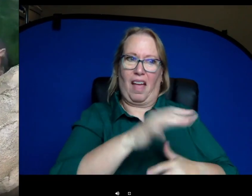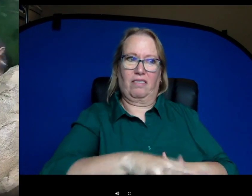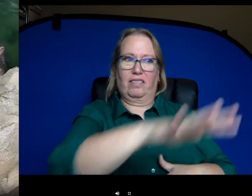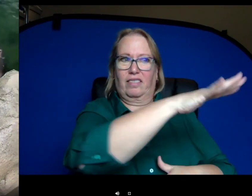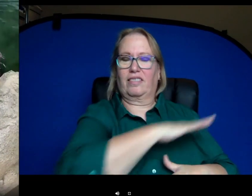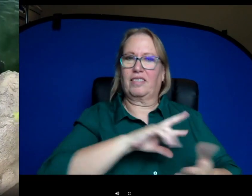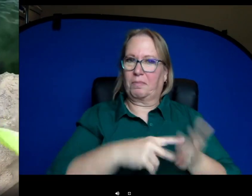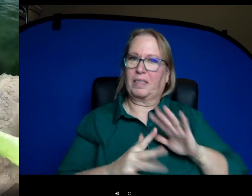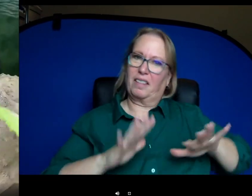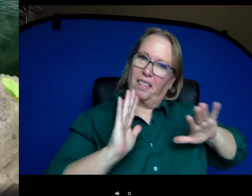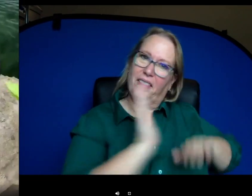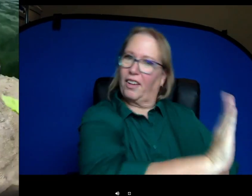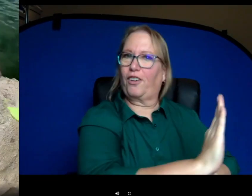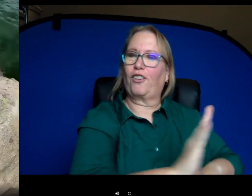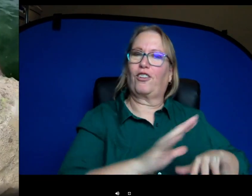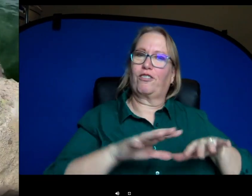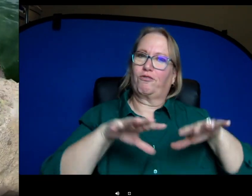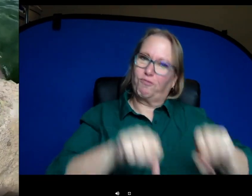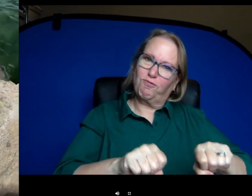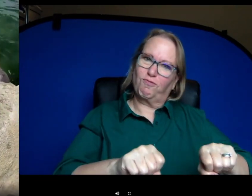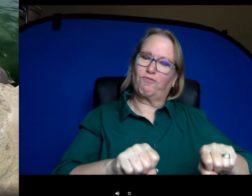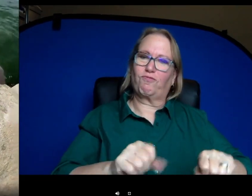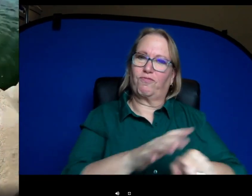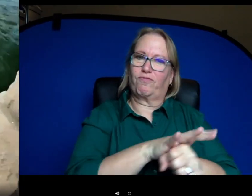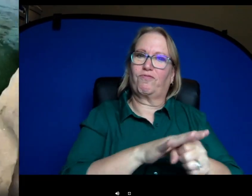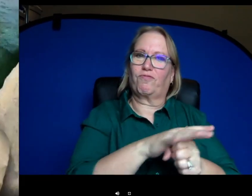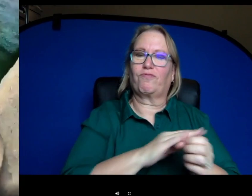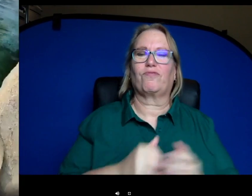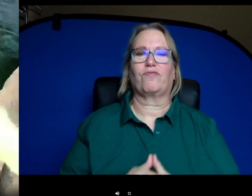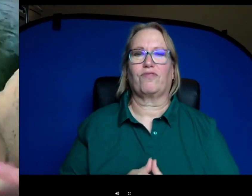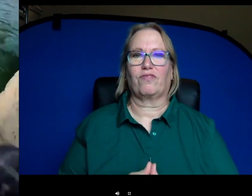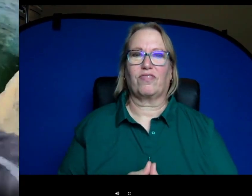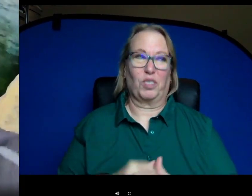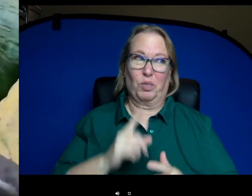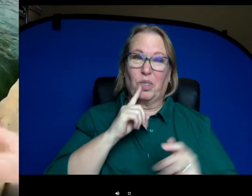back really fast and it will go way up in the air and get everywhere actually.